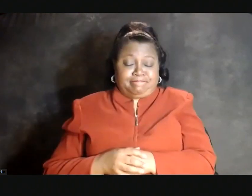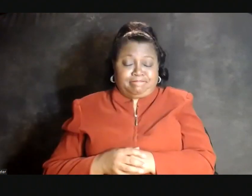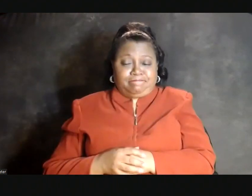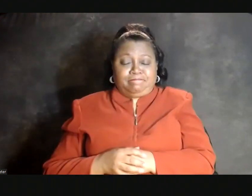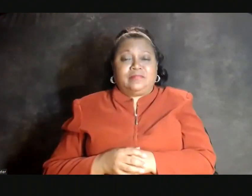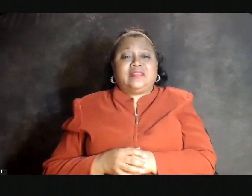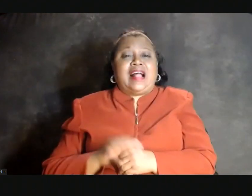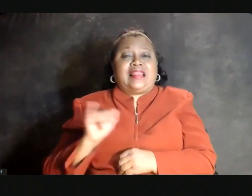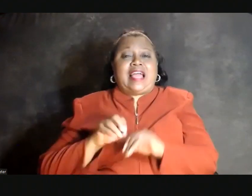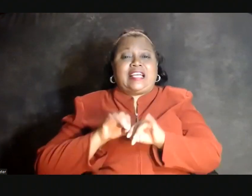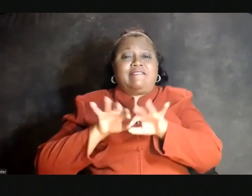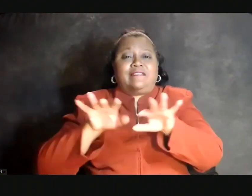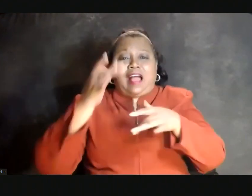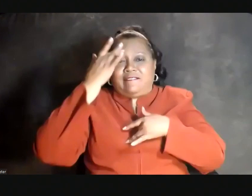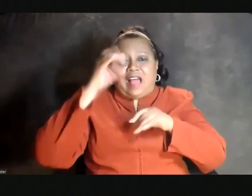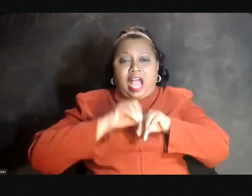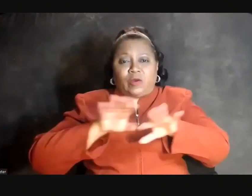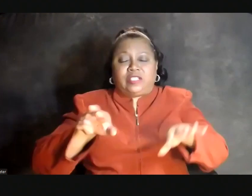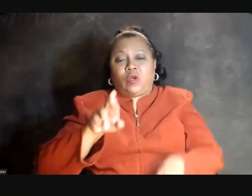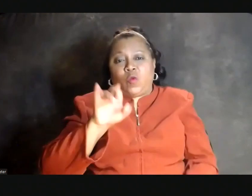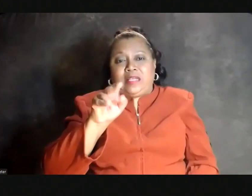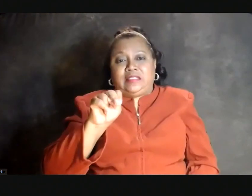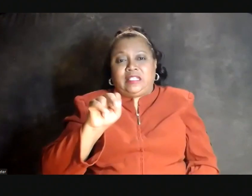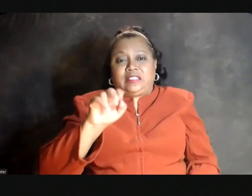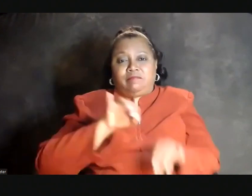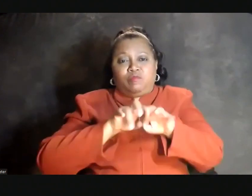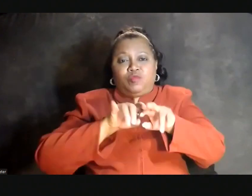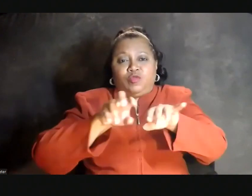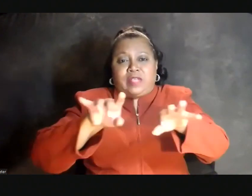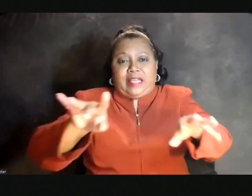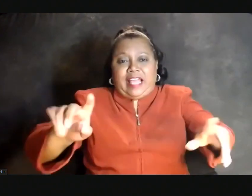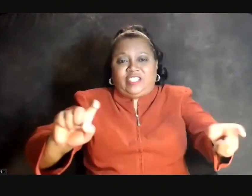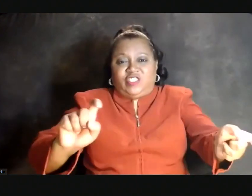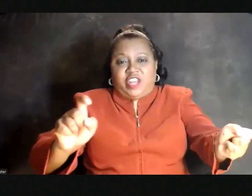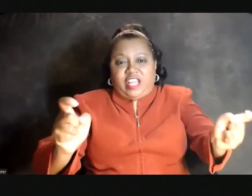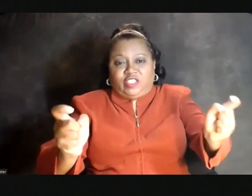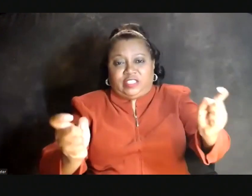Like a virus, racism mutates and changes,